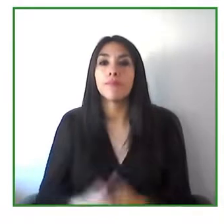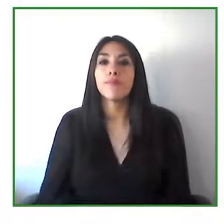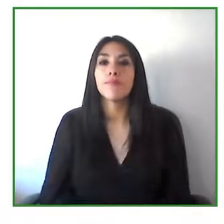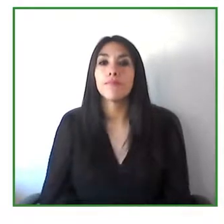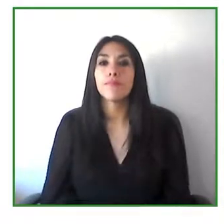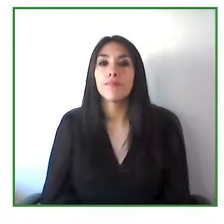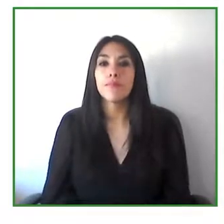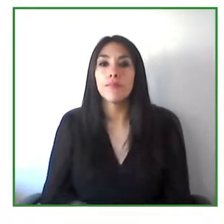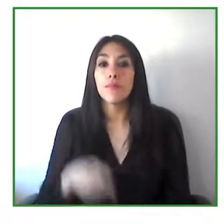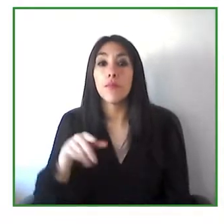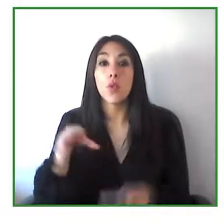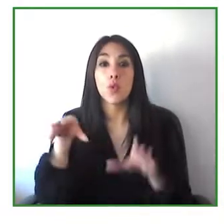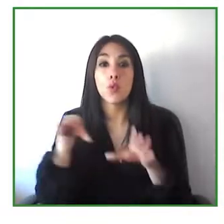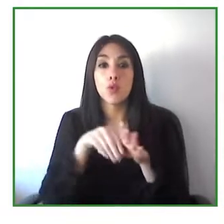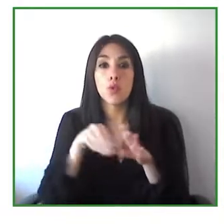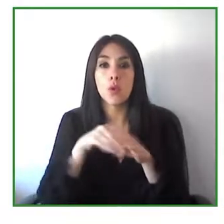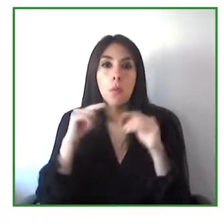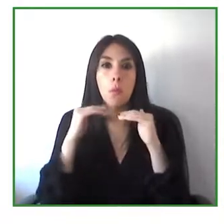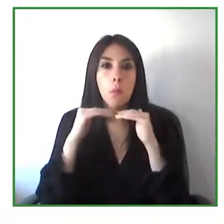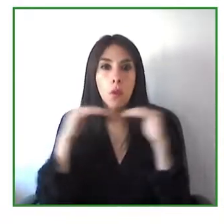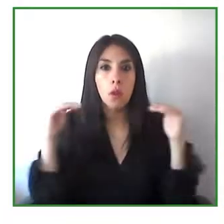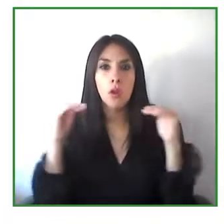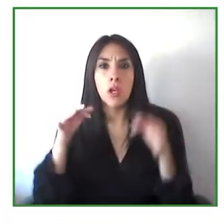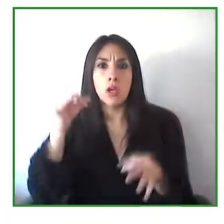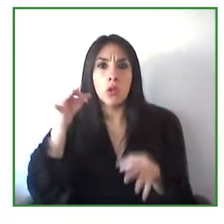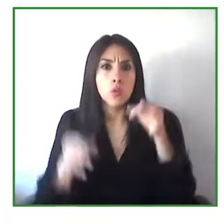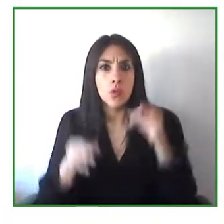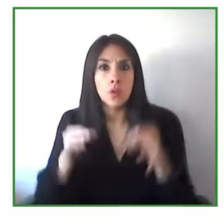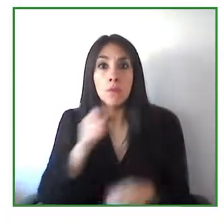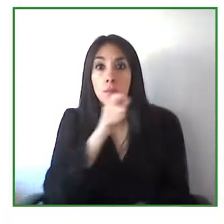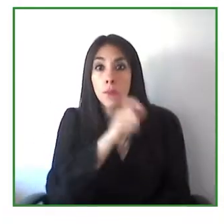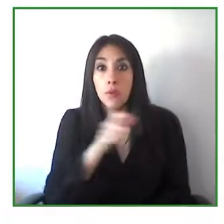in both public and private Spheres.